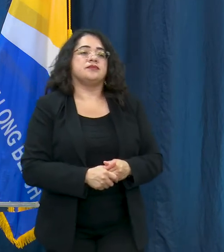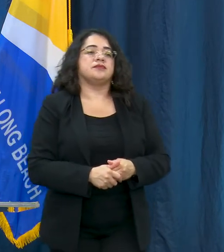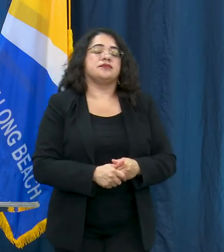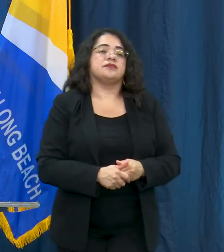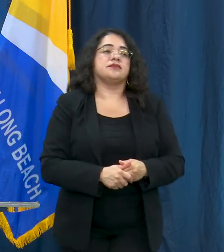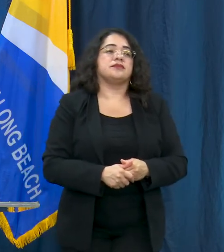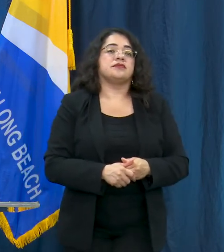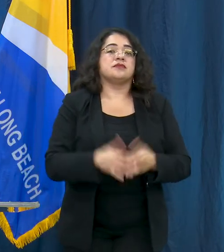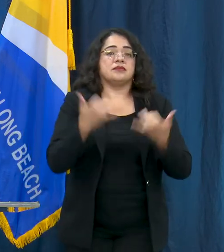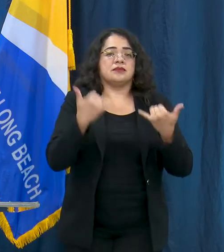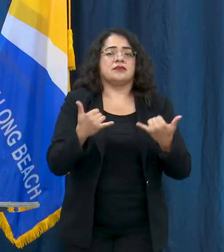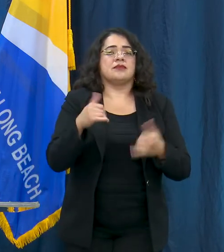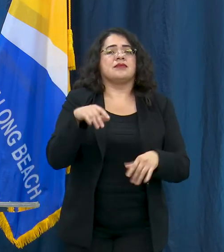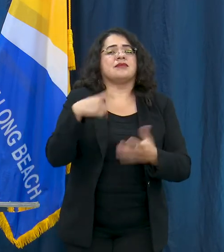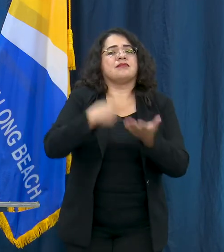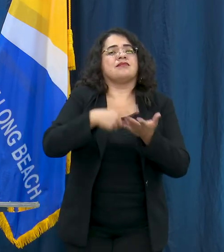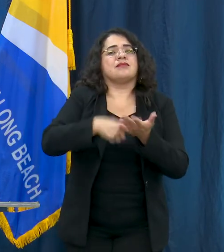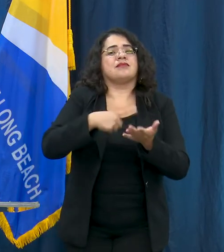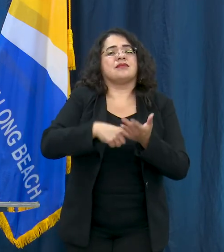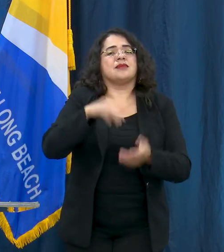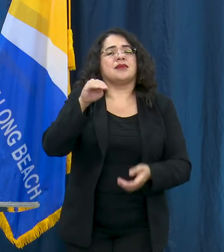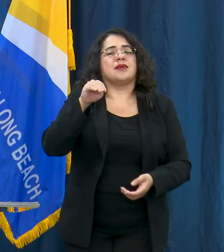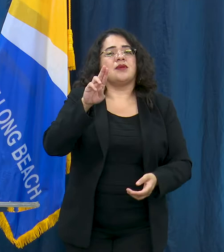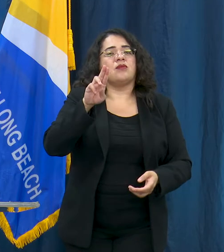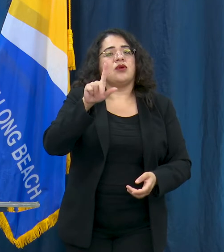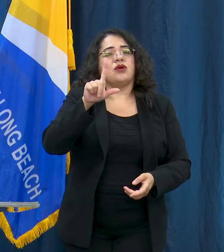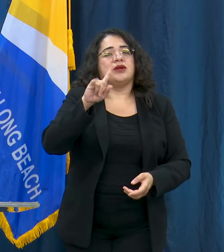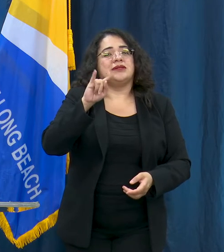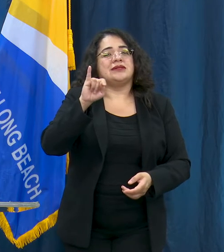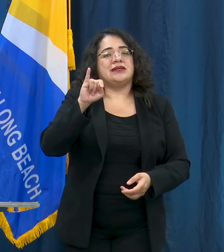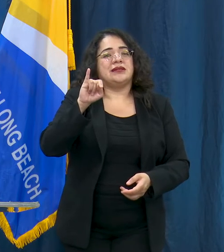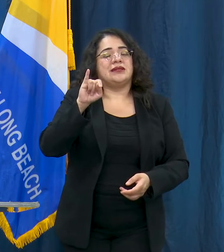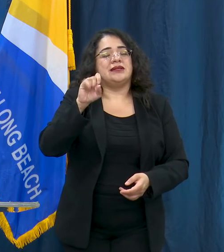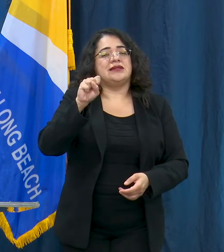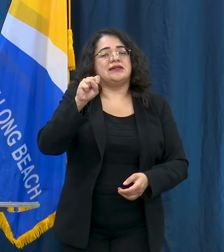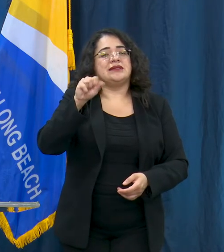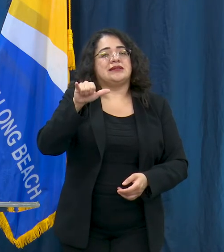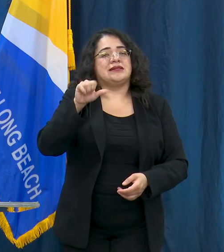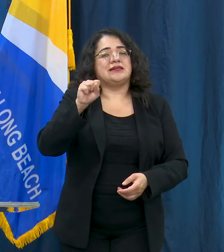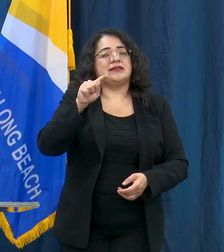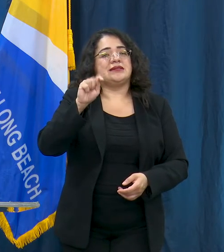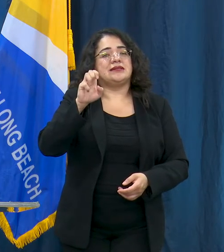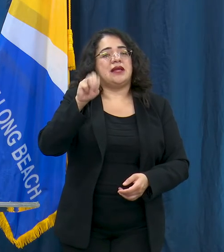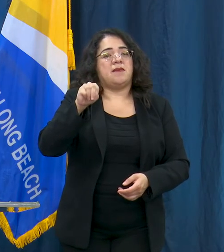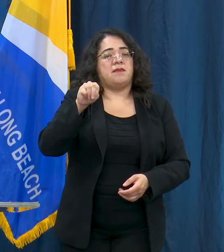a syndrome called the Multi-system Inflammatory Syndrome in children.